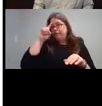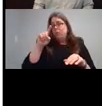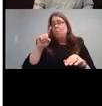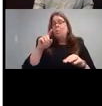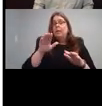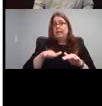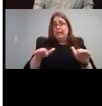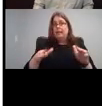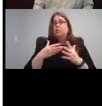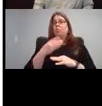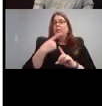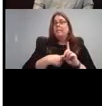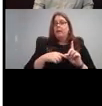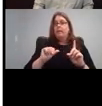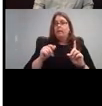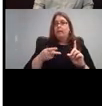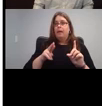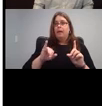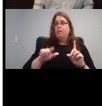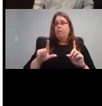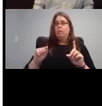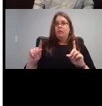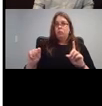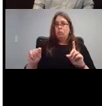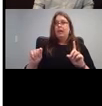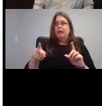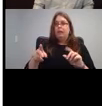then I'm going with my mouth.